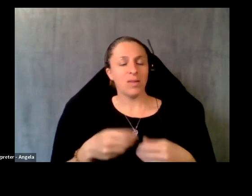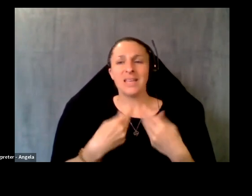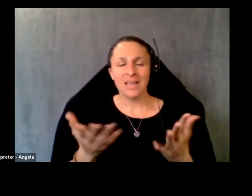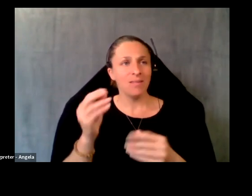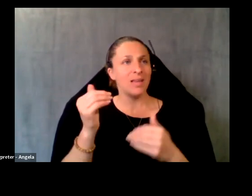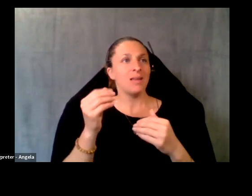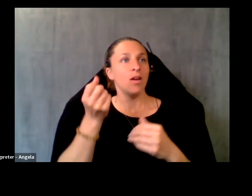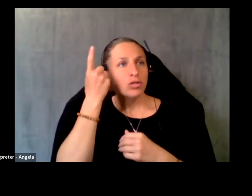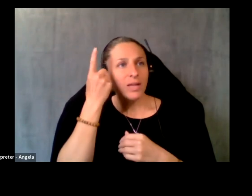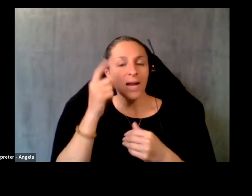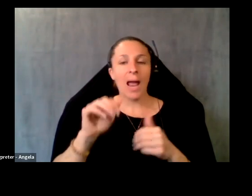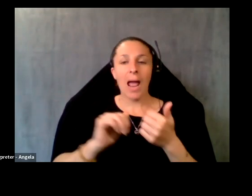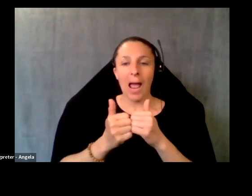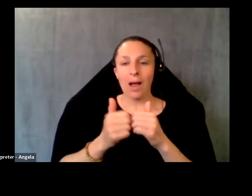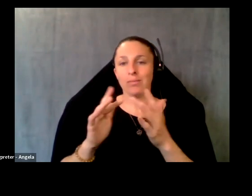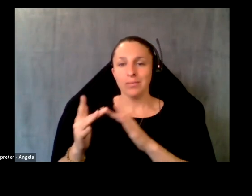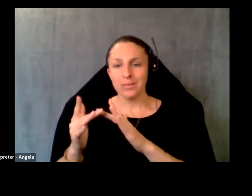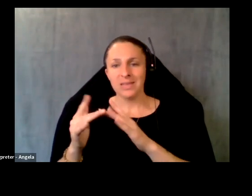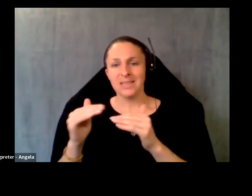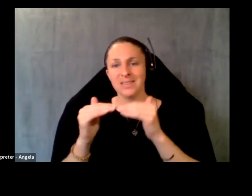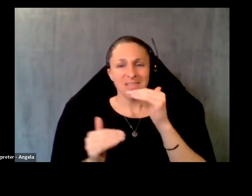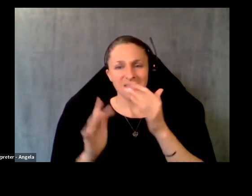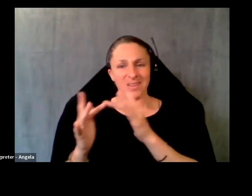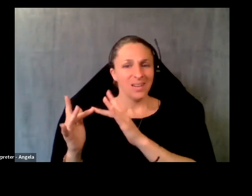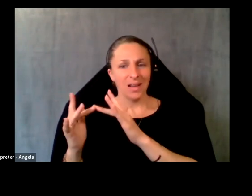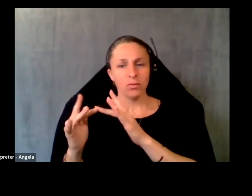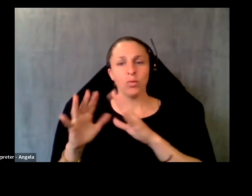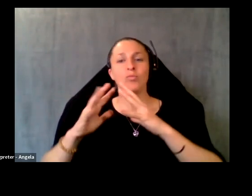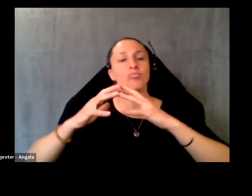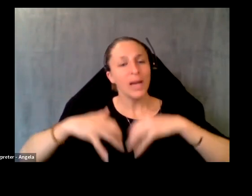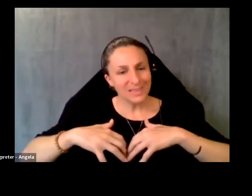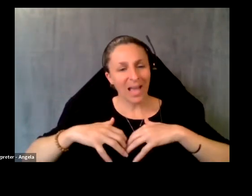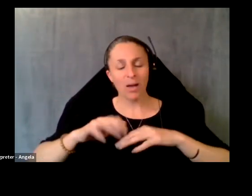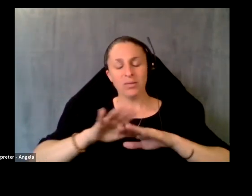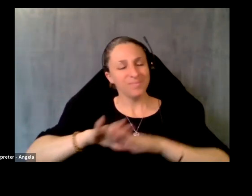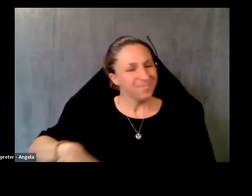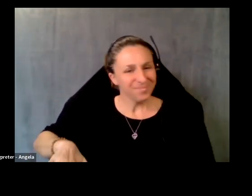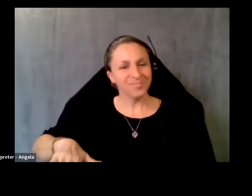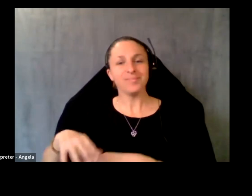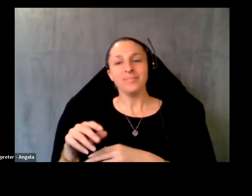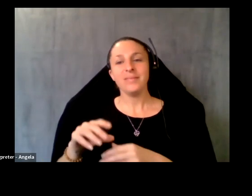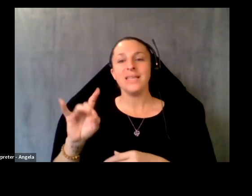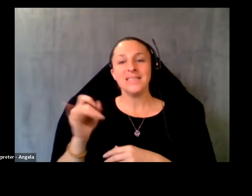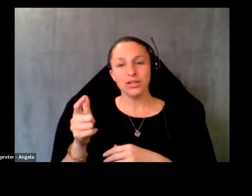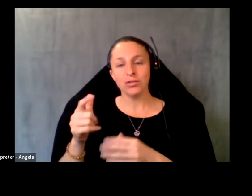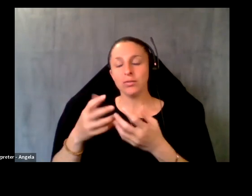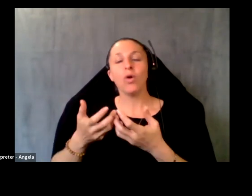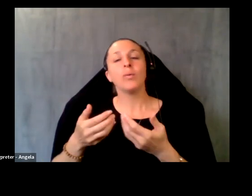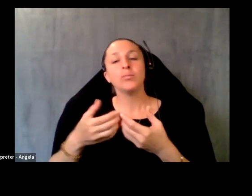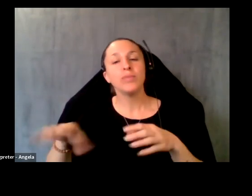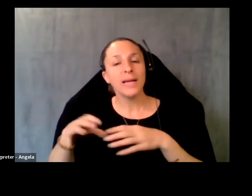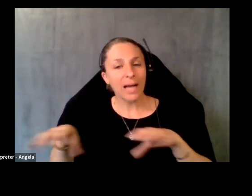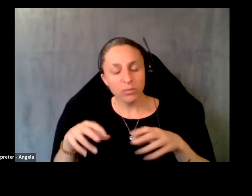digital equity is On a breaking down broadband and digital inequities, all are necessary to allowing